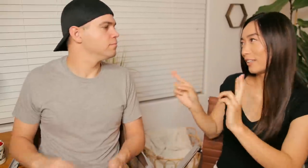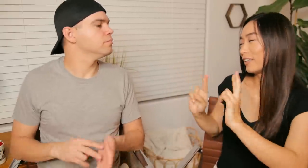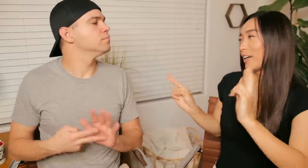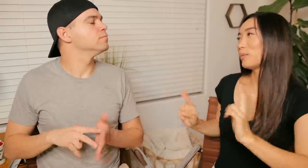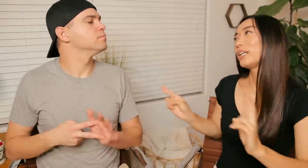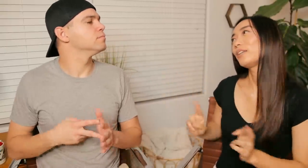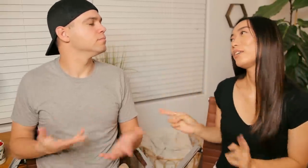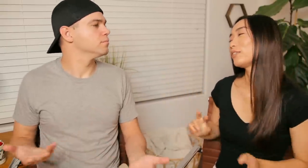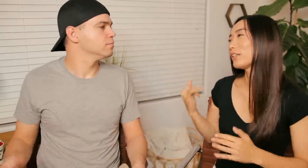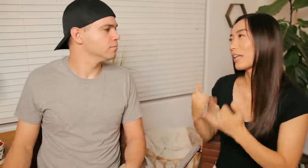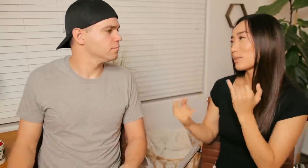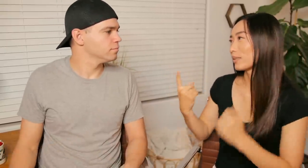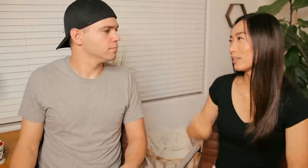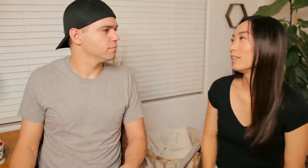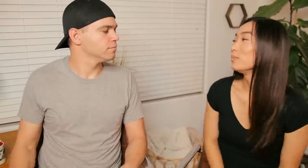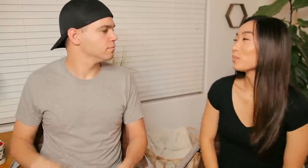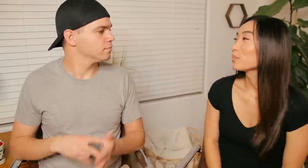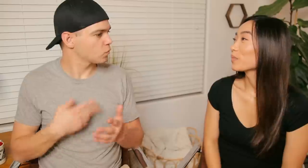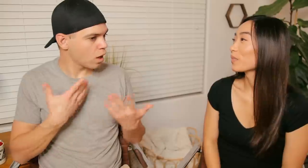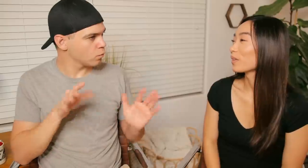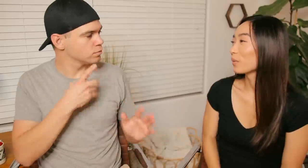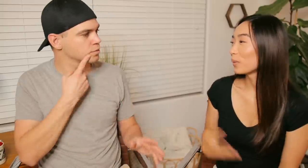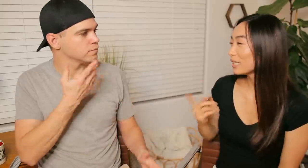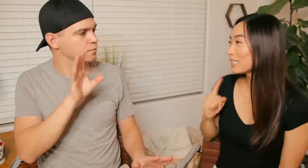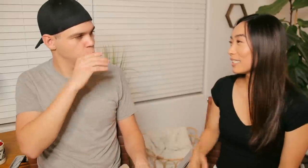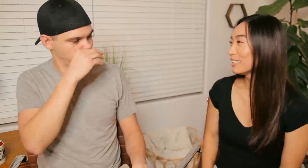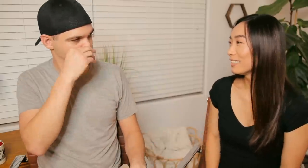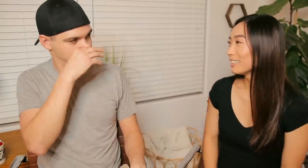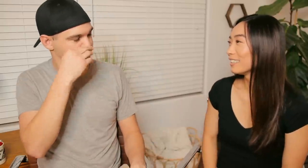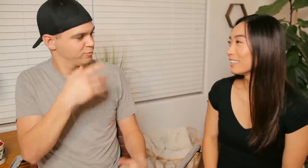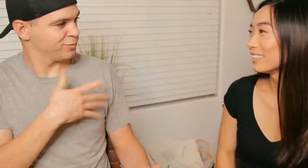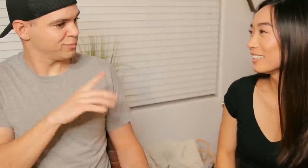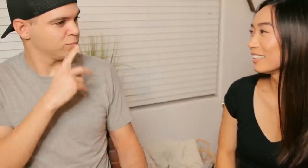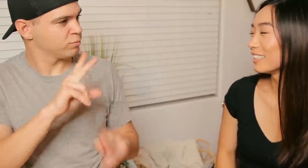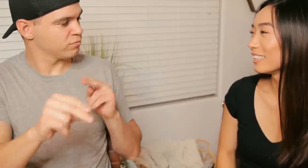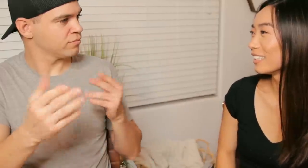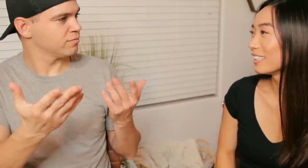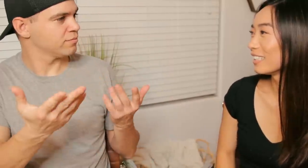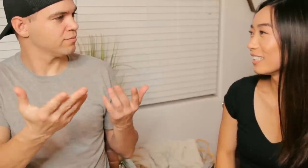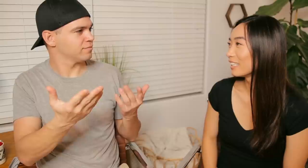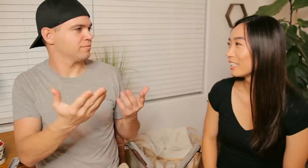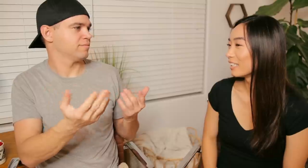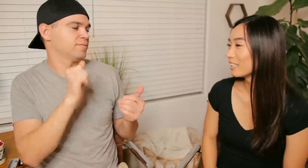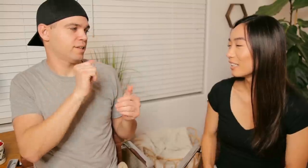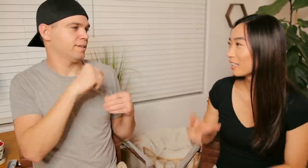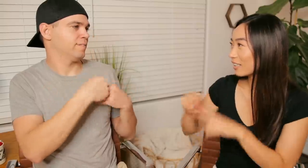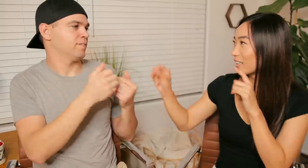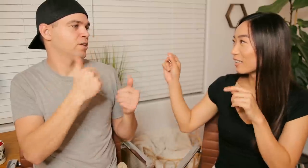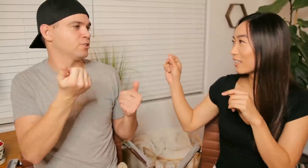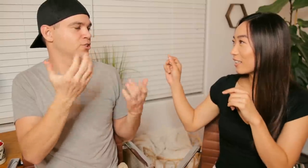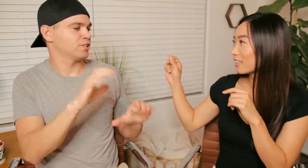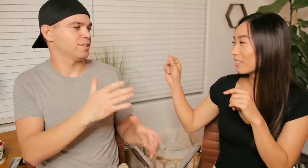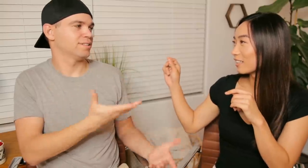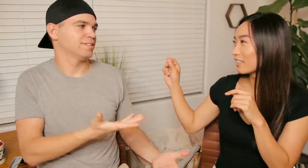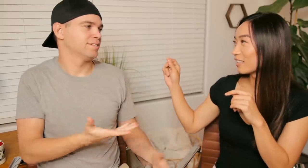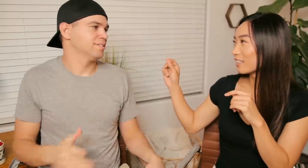I'm ready I'm ready for the last one R: what? I already said it already I already said it.🚂💨 R: not giving you another chance